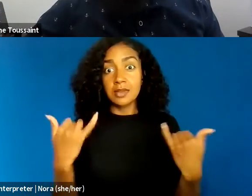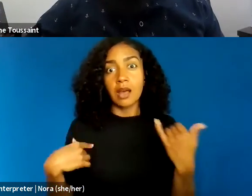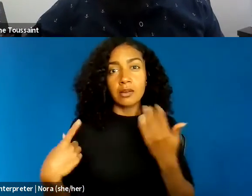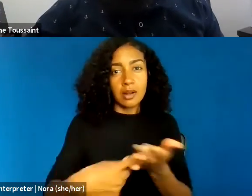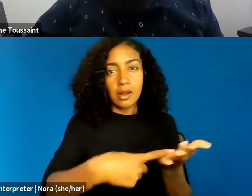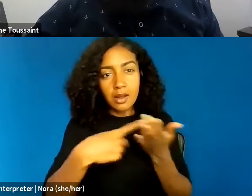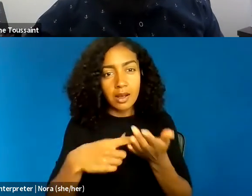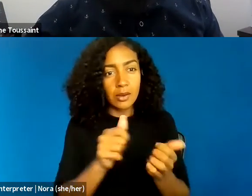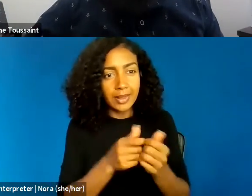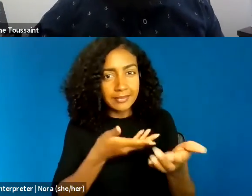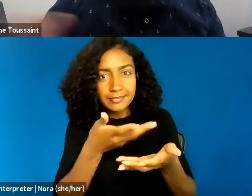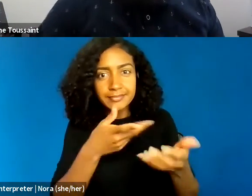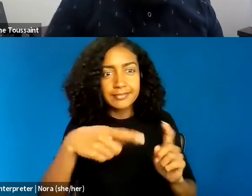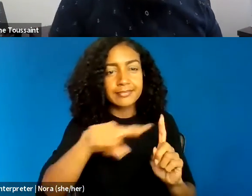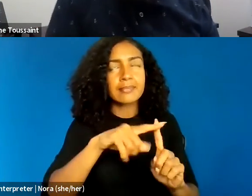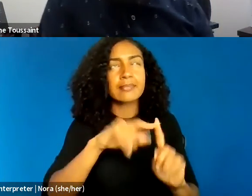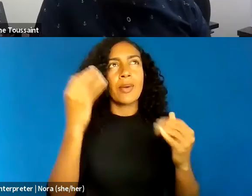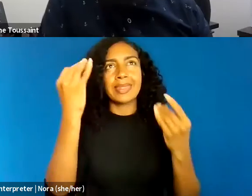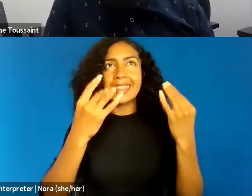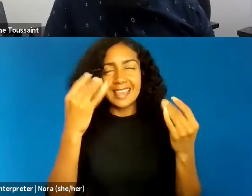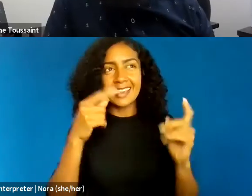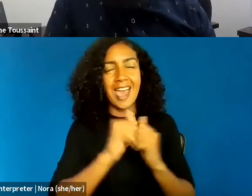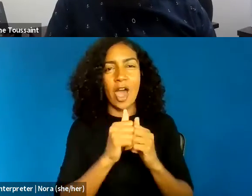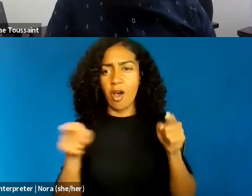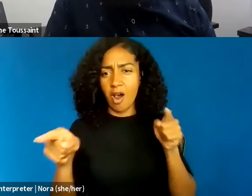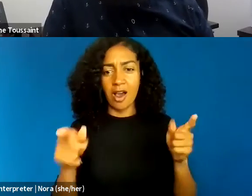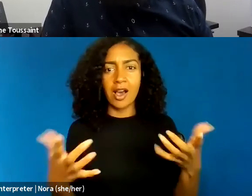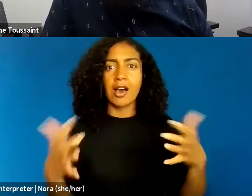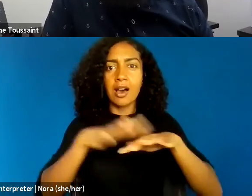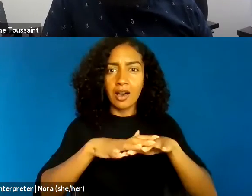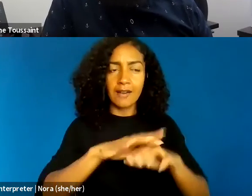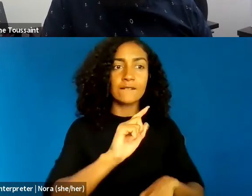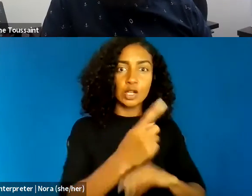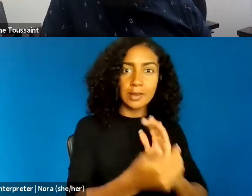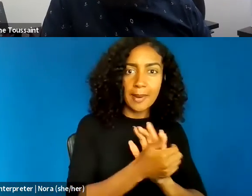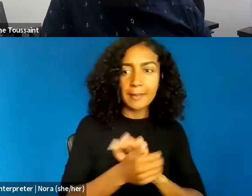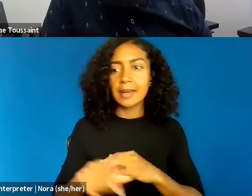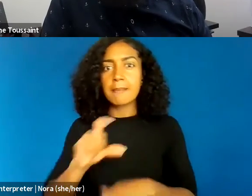between the First Amendment and policing. So, for some years now,